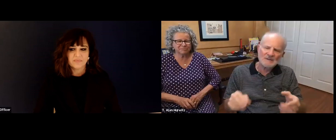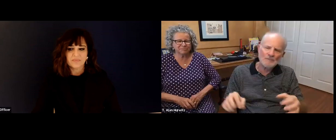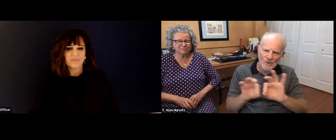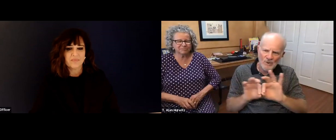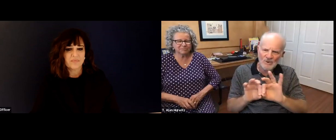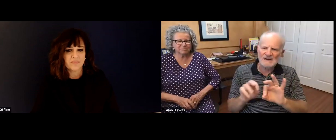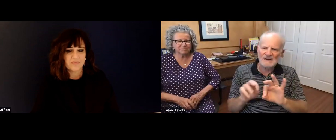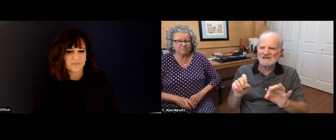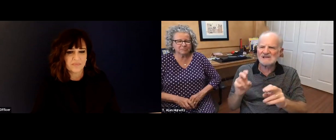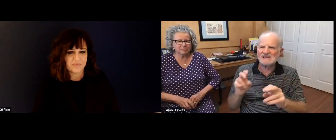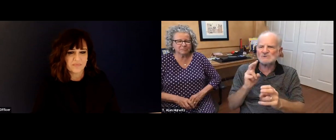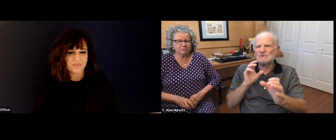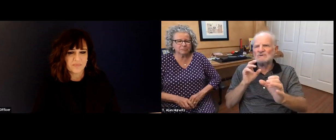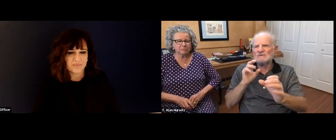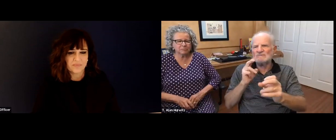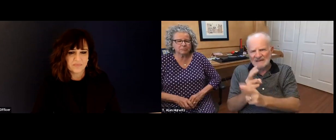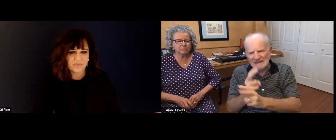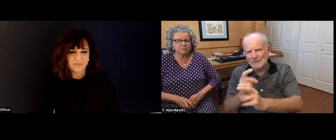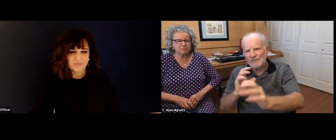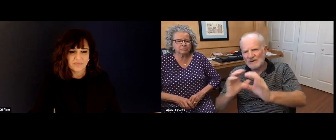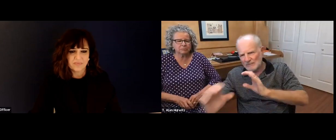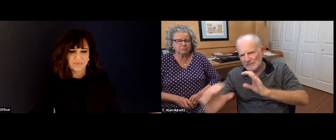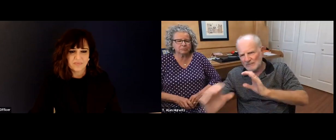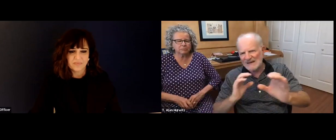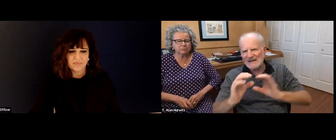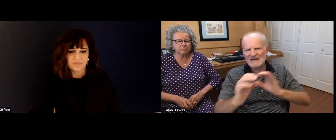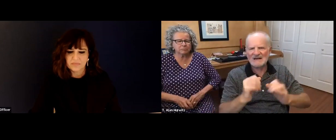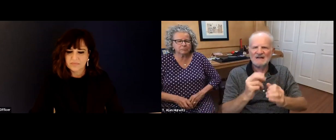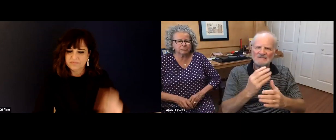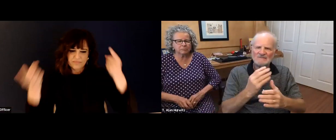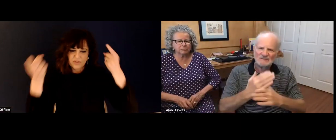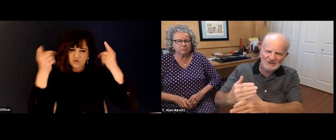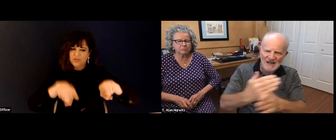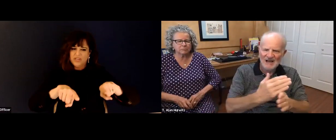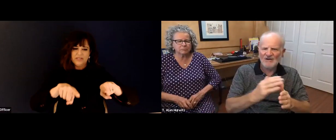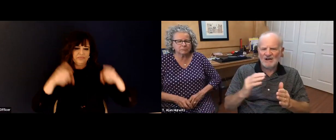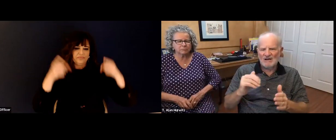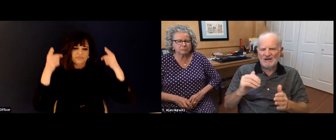of being a leader. Some people will be upset. Some people don't